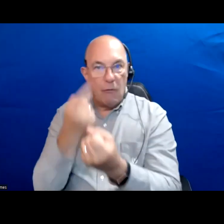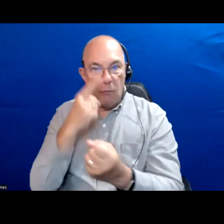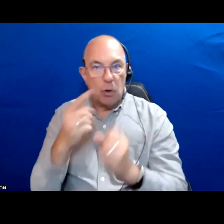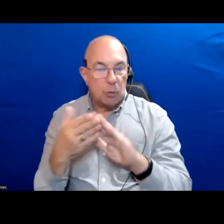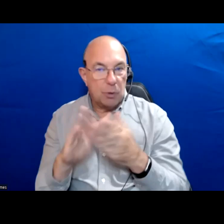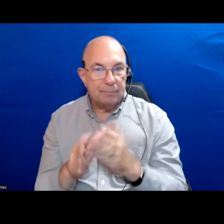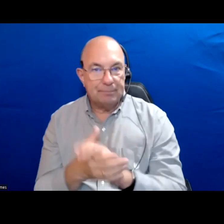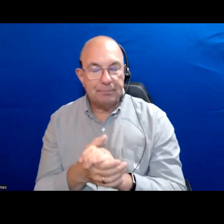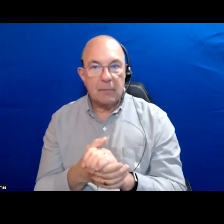And for marginalized communities.